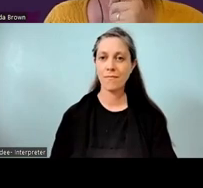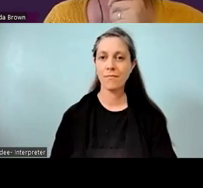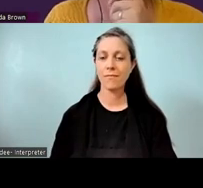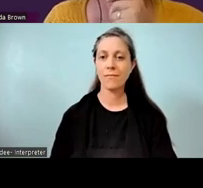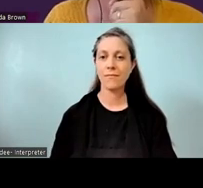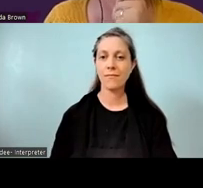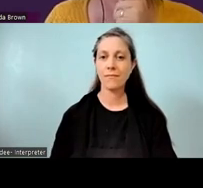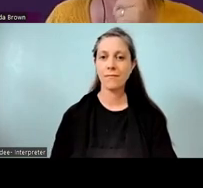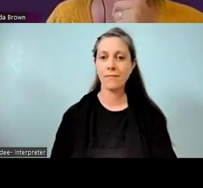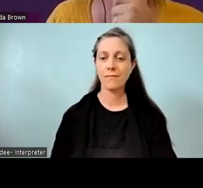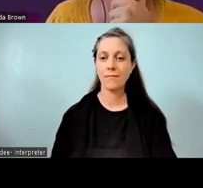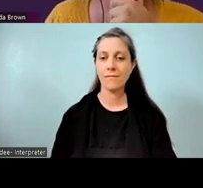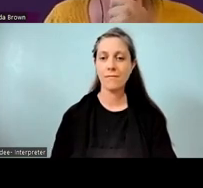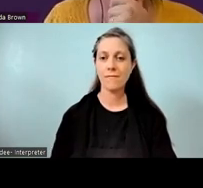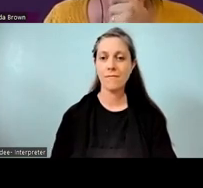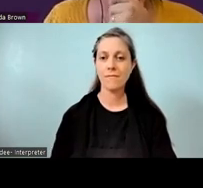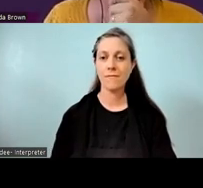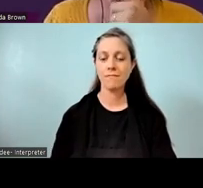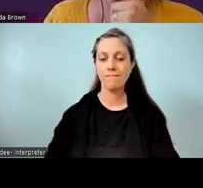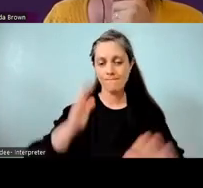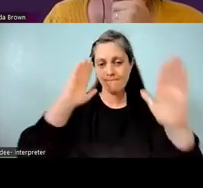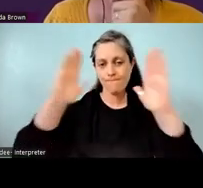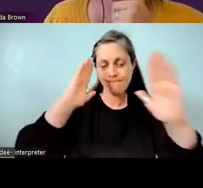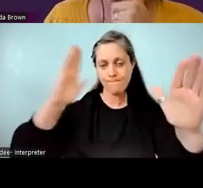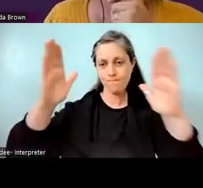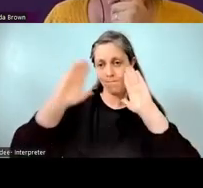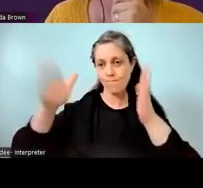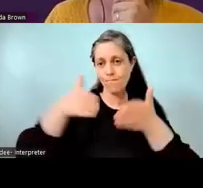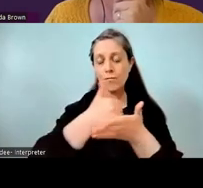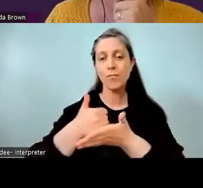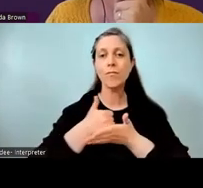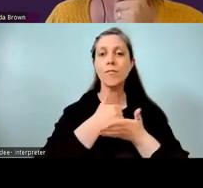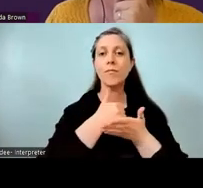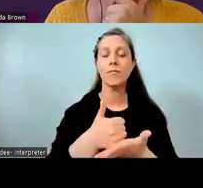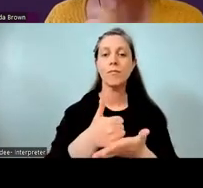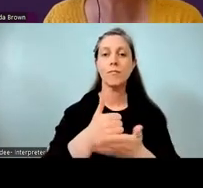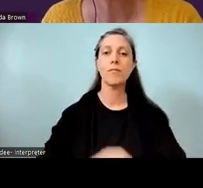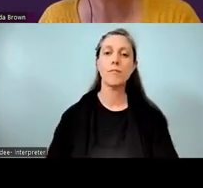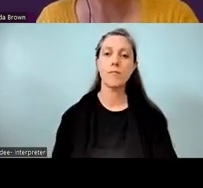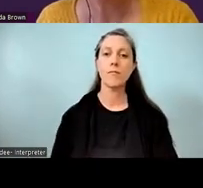Tēnā koutou Tēnā koutou katoa